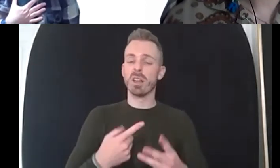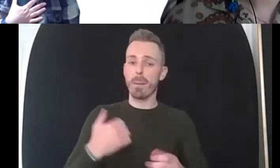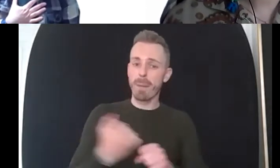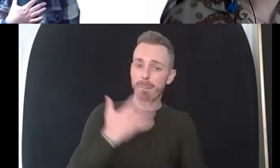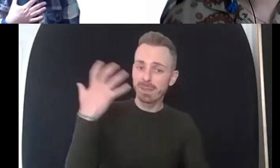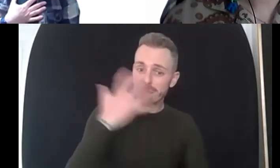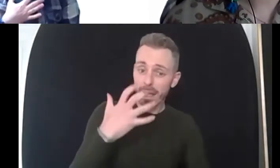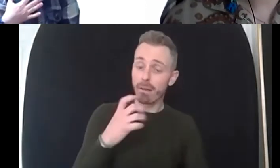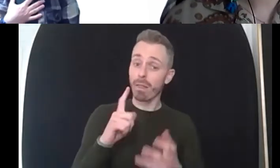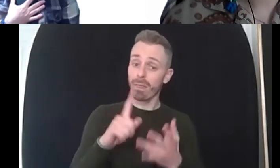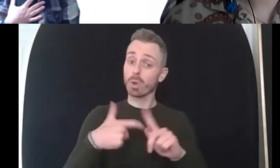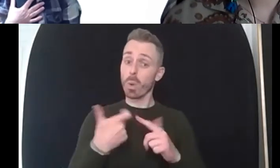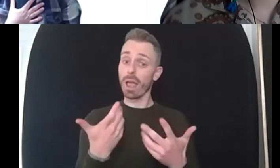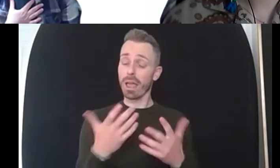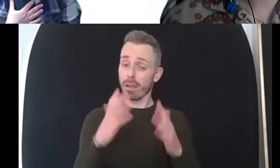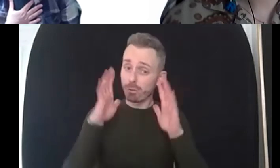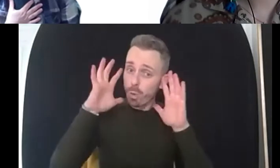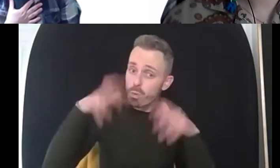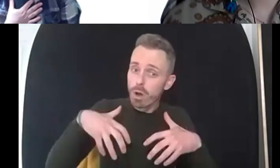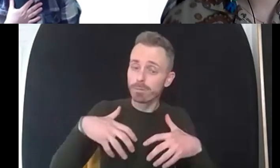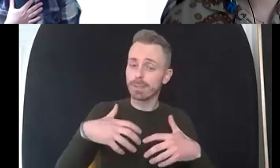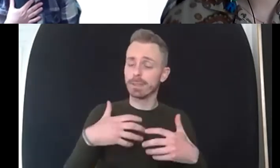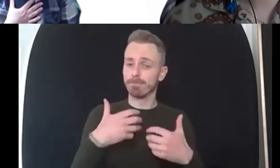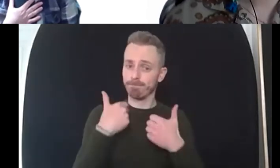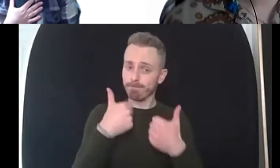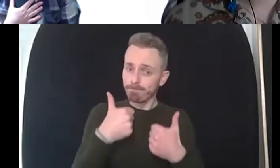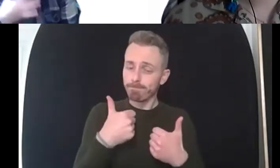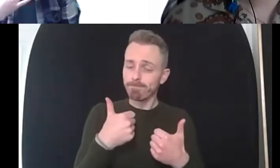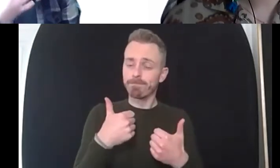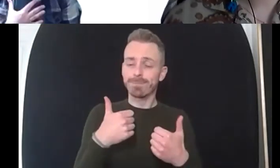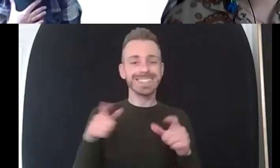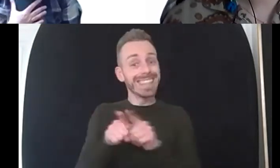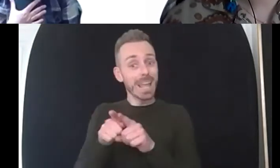um and to use that same approach that you would use with a friend yeah yourself that takes work